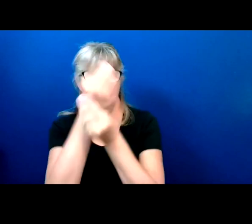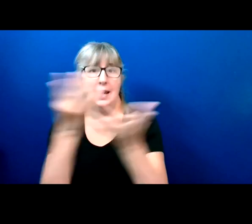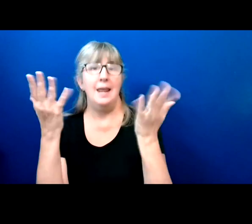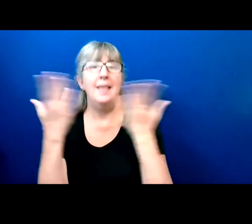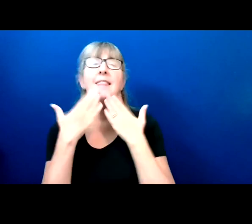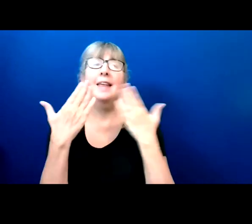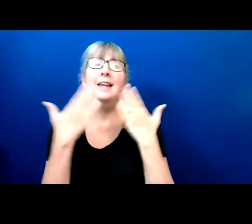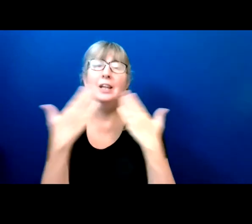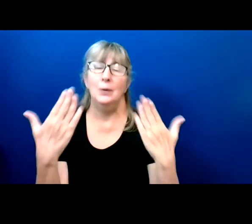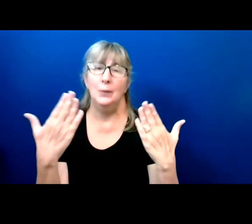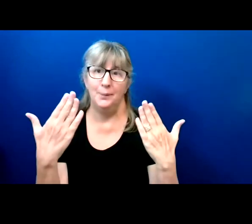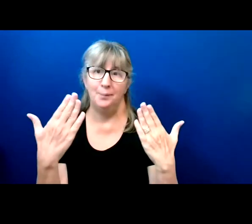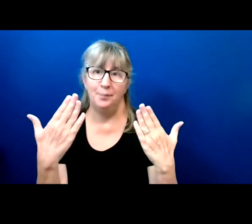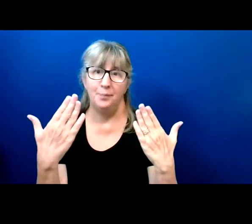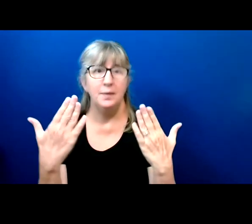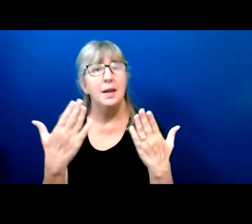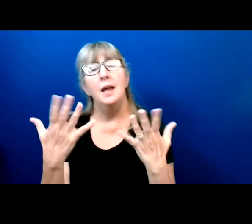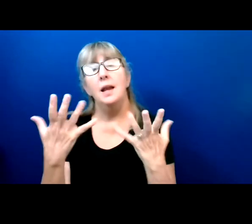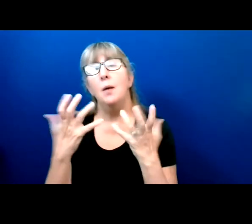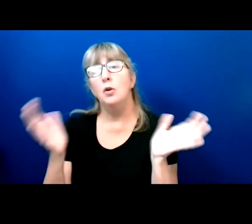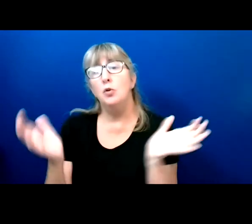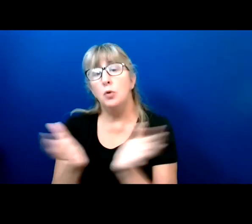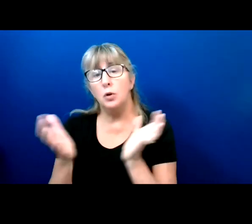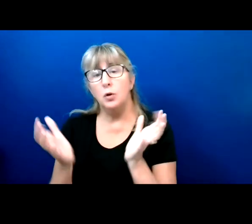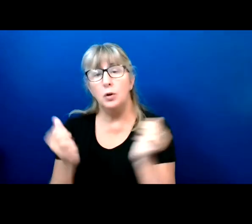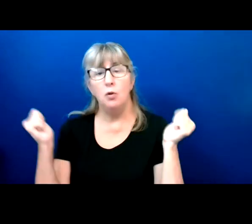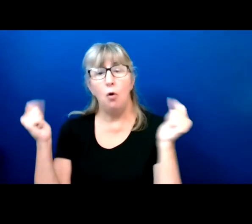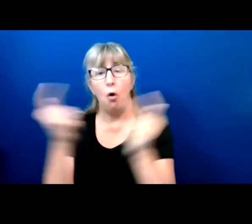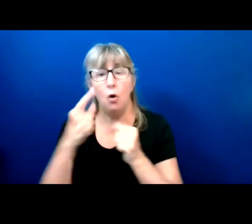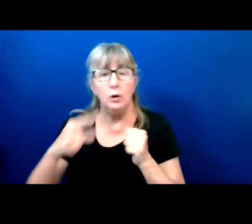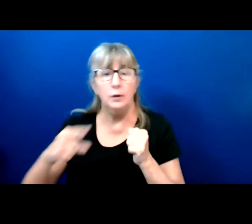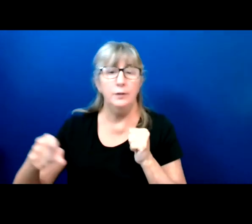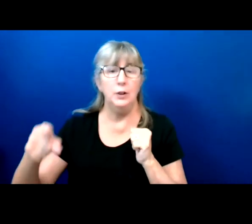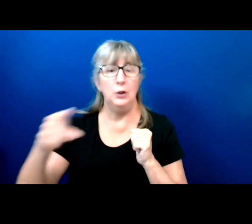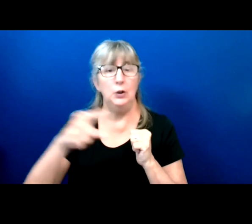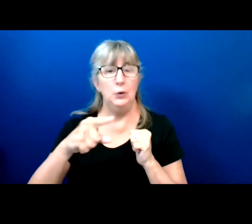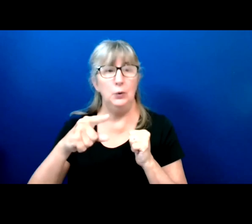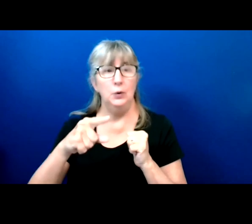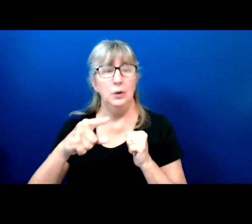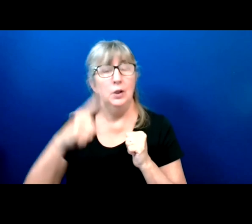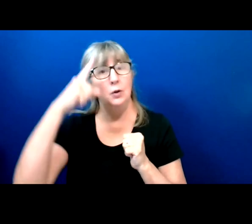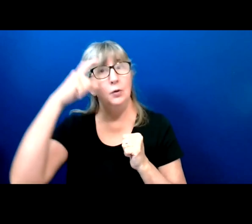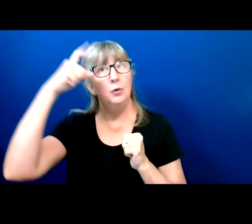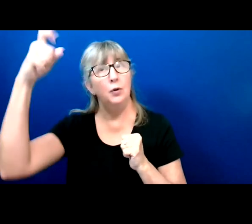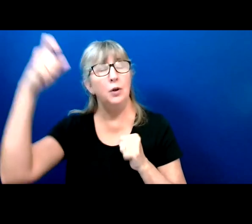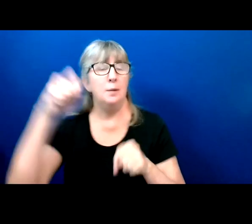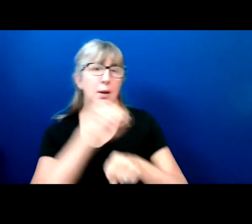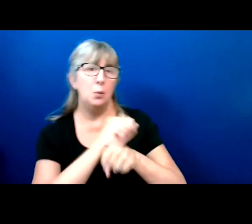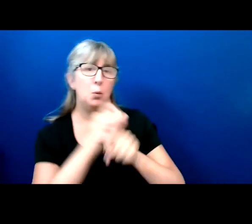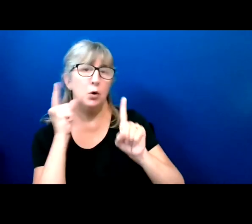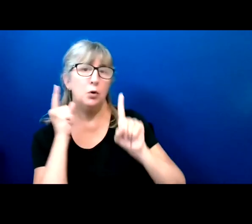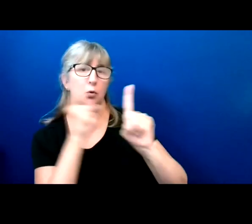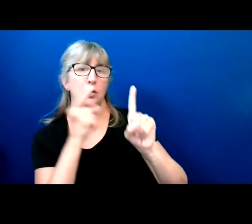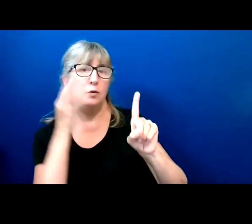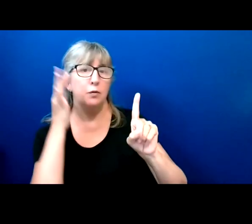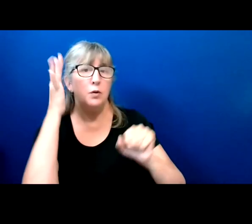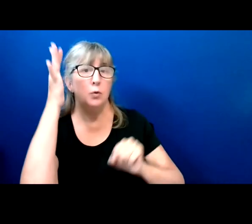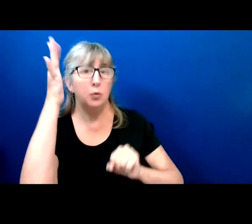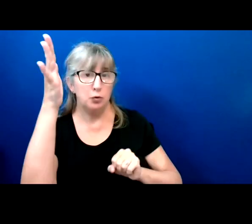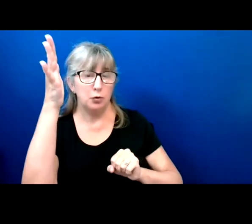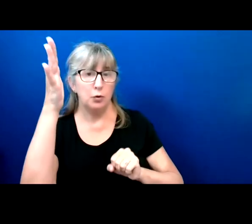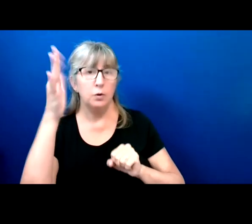And I want to encourage all of you to dream and work towards a future where disabled people